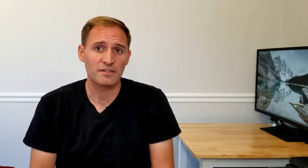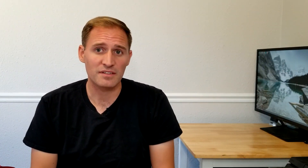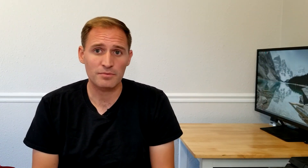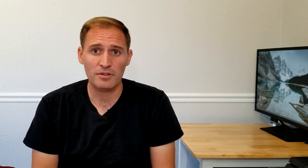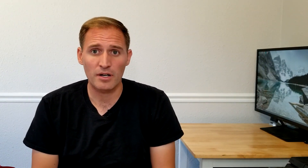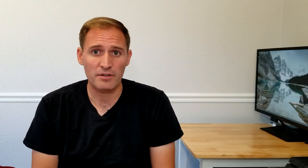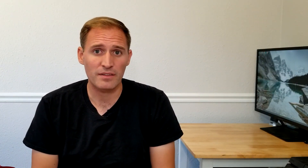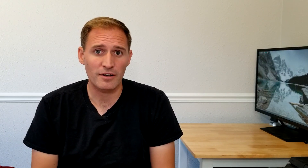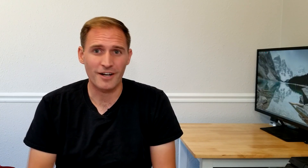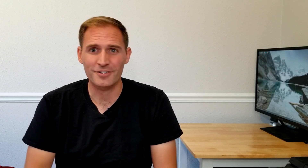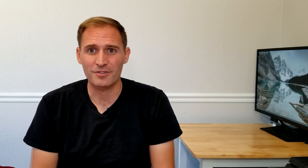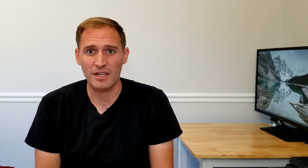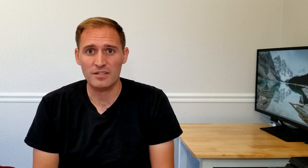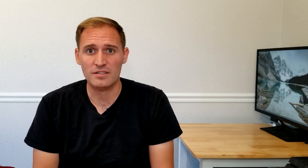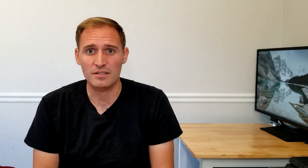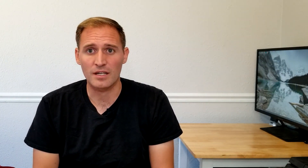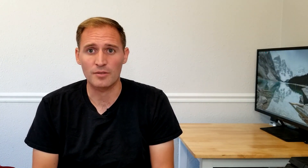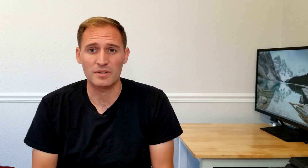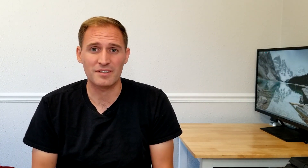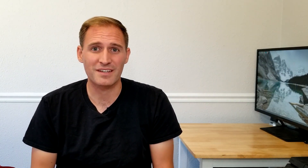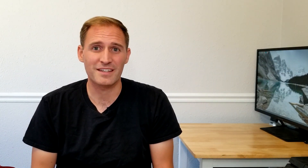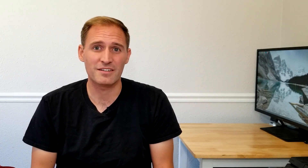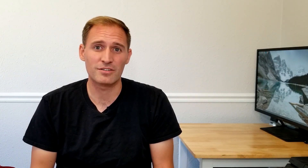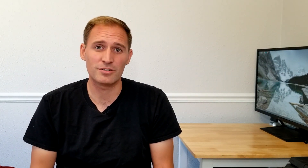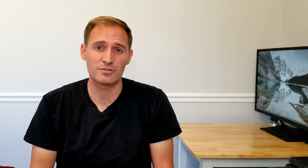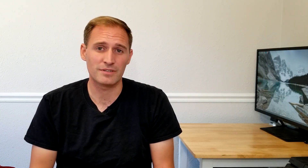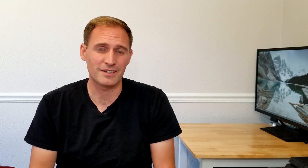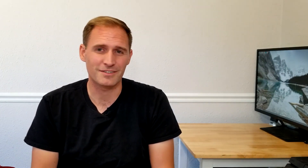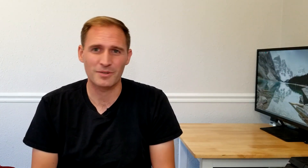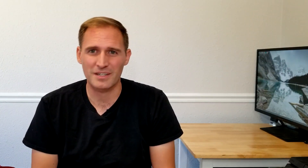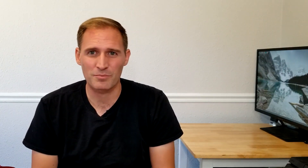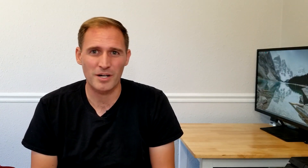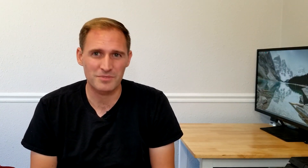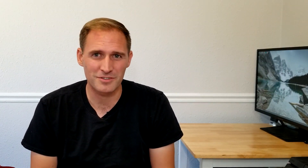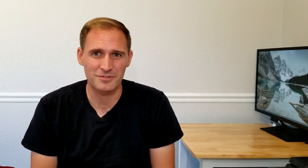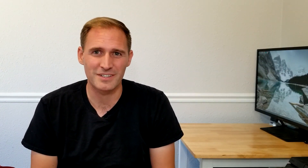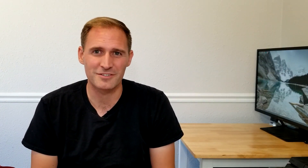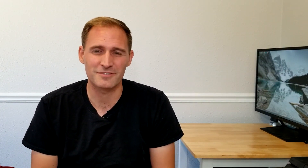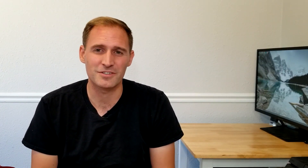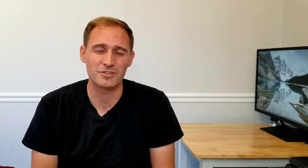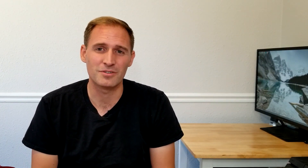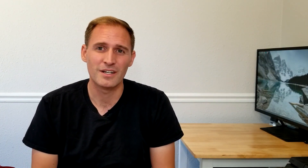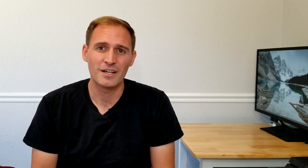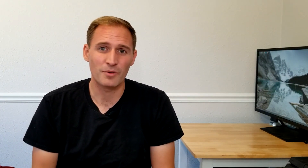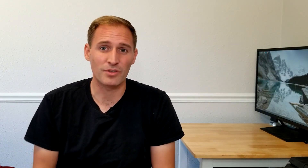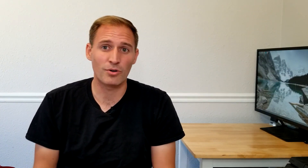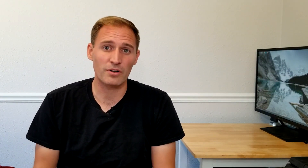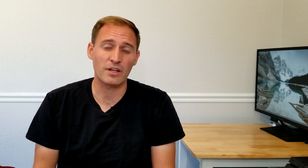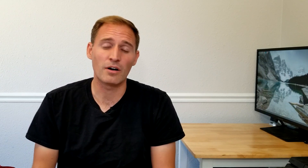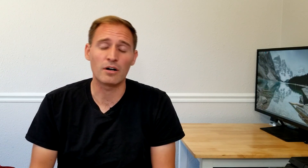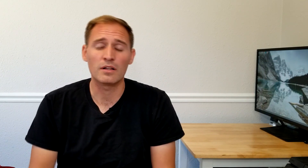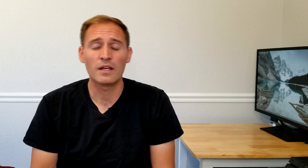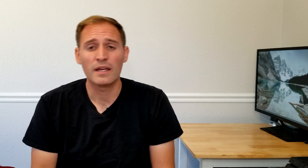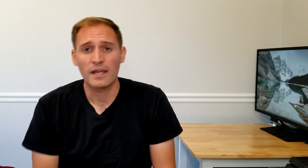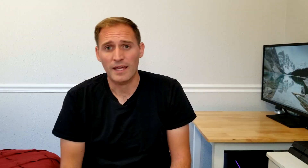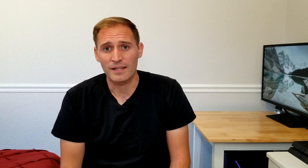So since we were already there on location, we decided to do a quick impromptu interview with Courtney Hall.